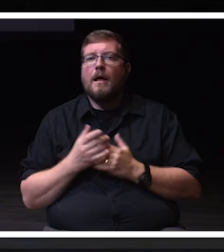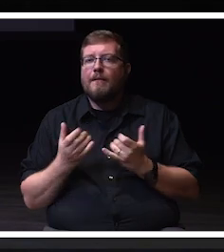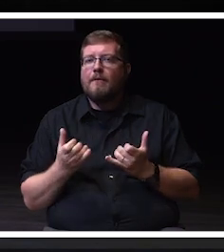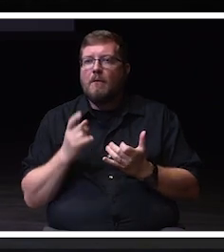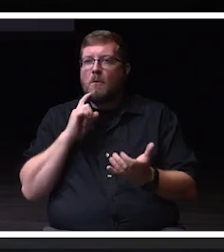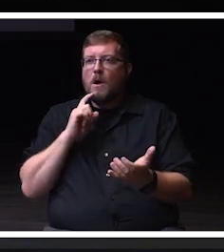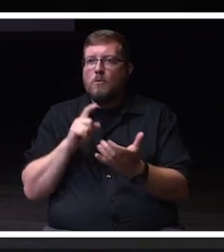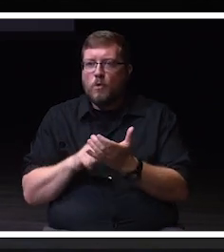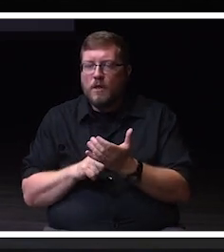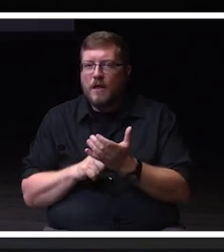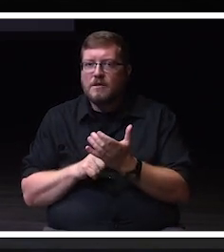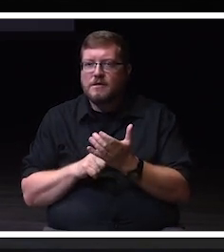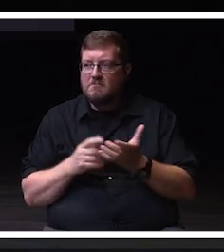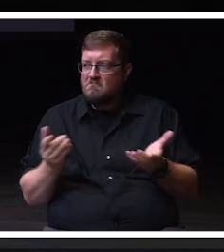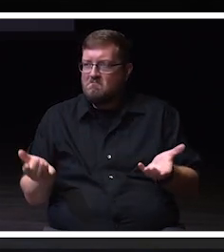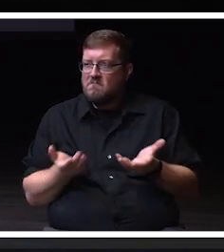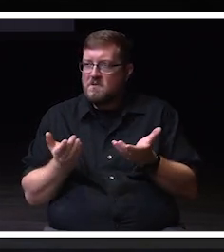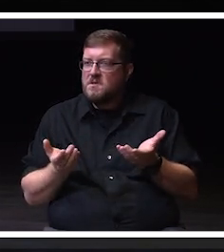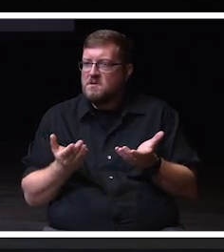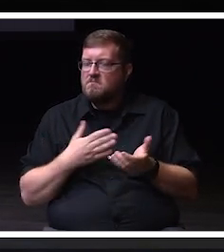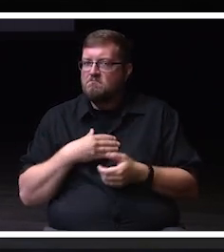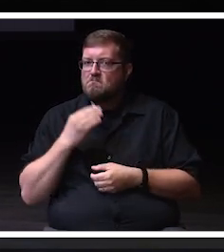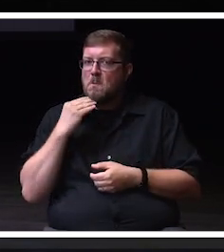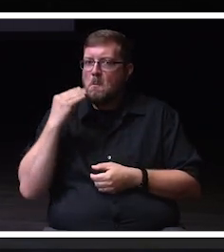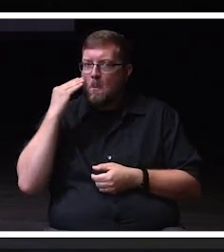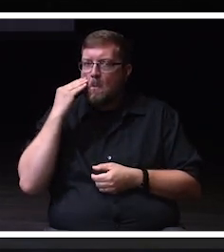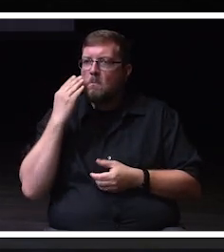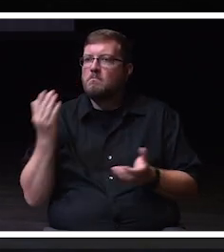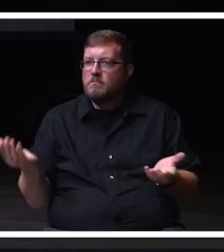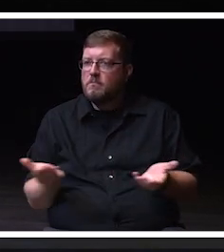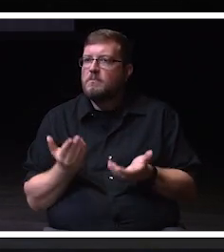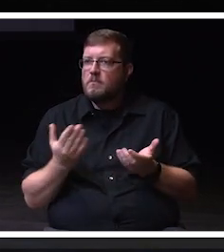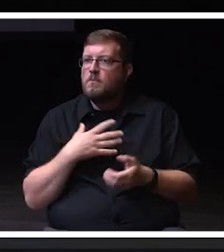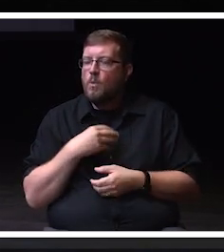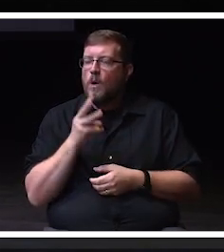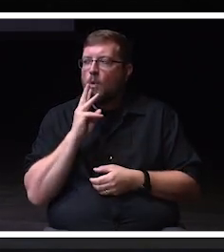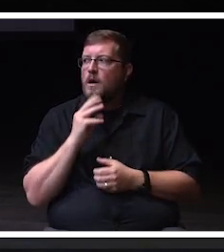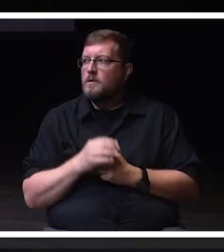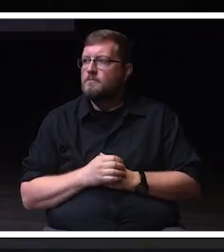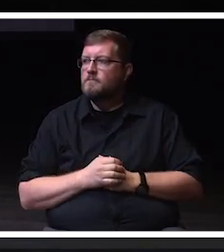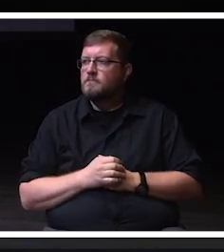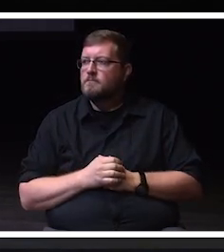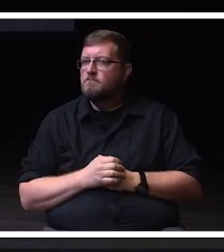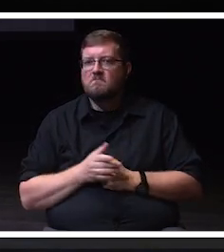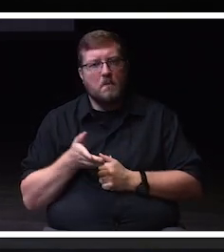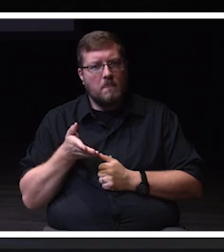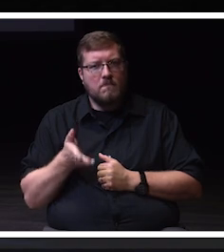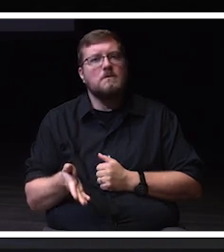at home at UW-Whitewater. This is my home and I am proud